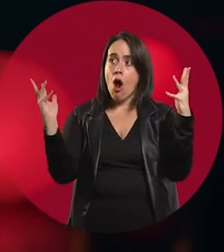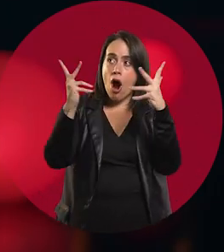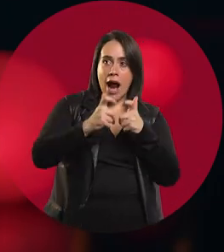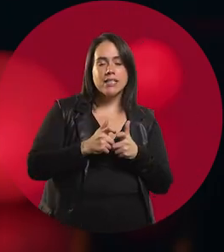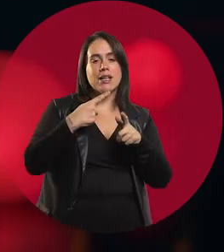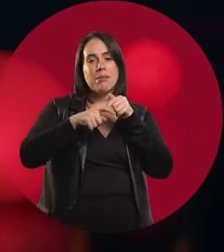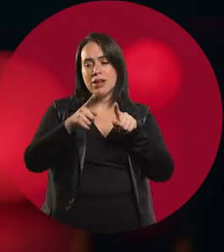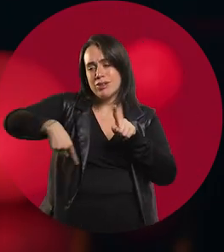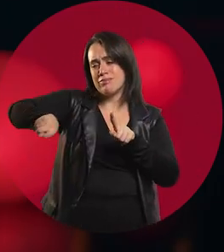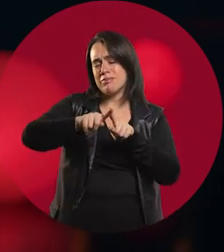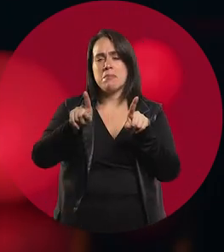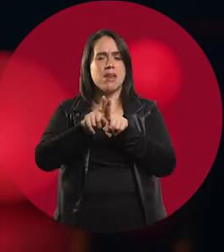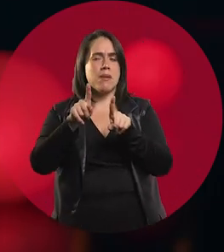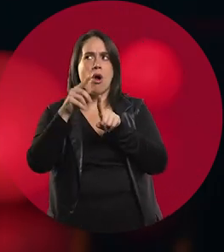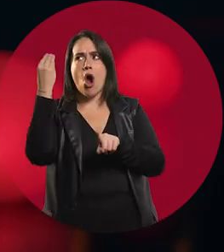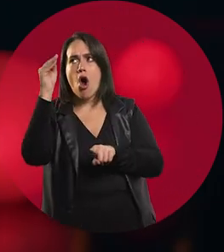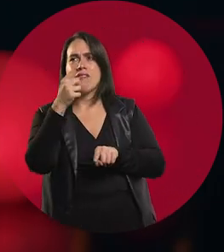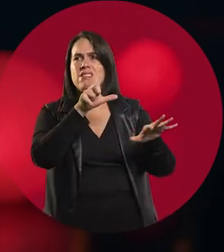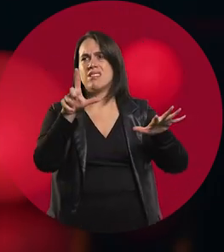although they were also kids of 17, 18 years of age.